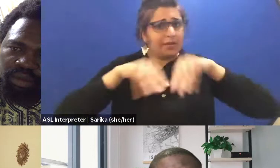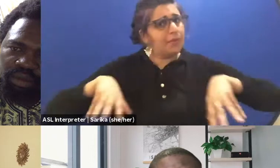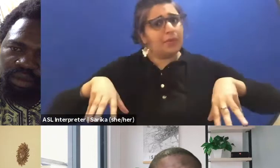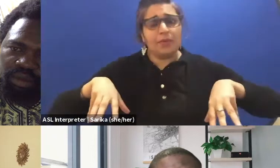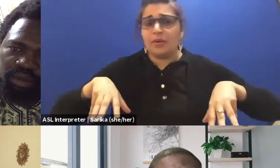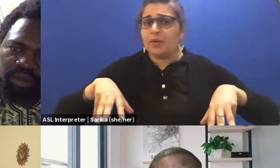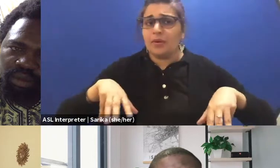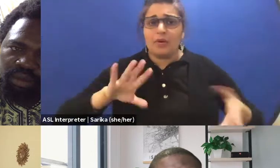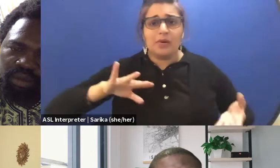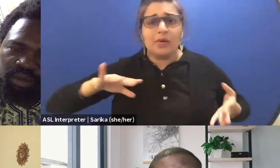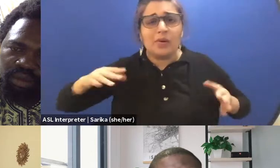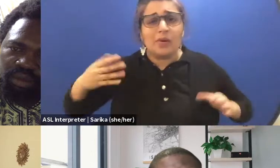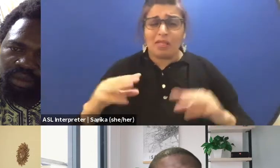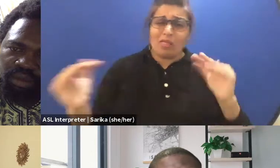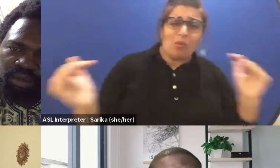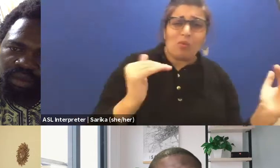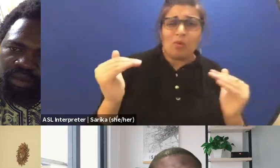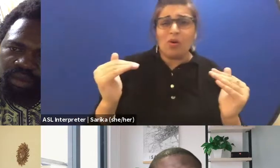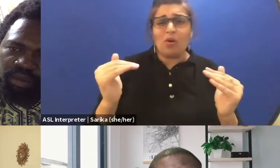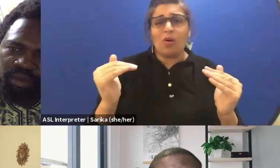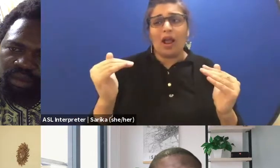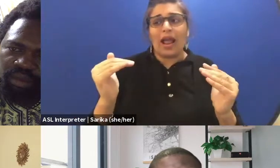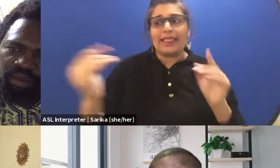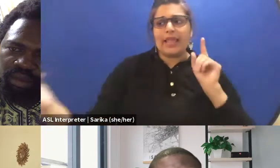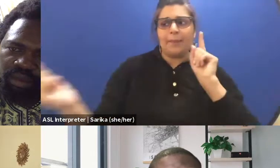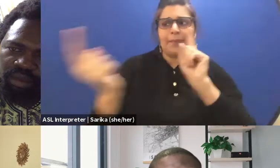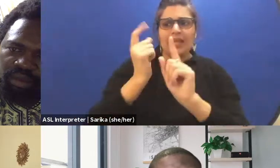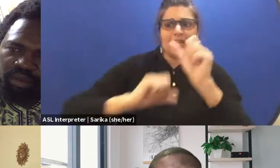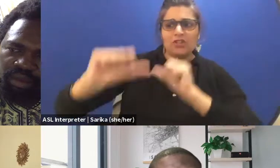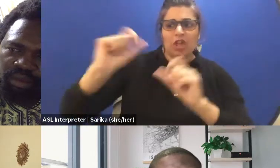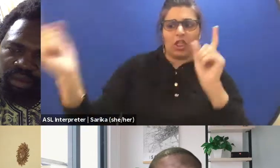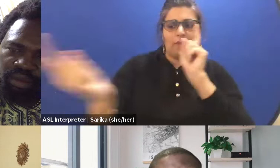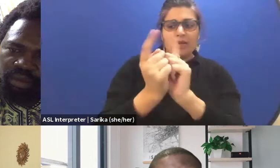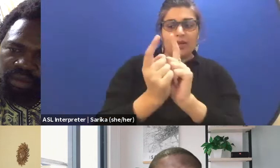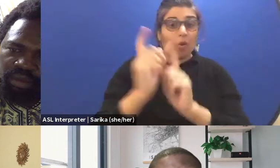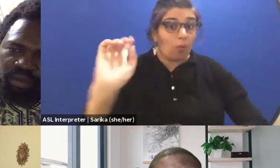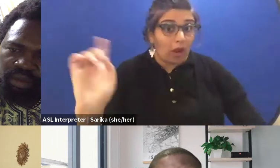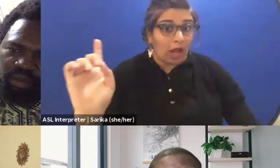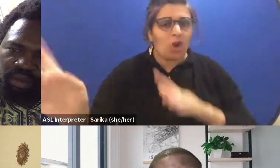and they both meet altogether in the refugee camp. What will happen?